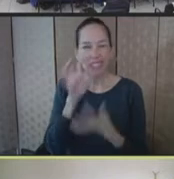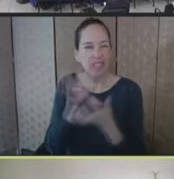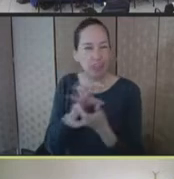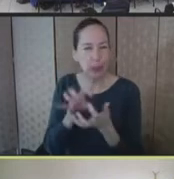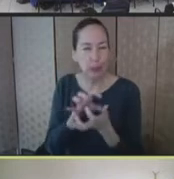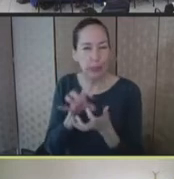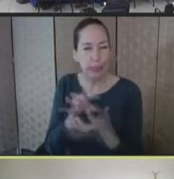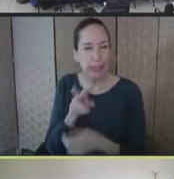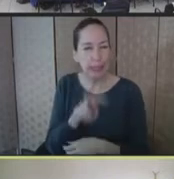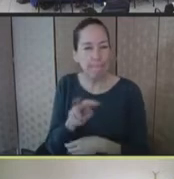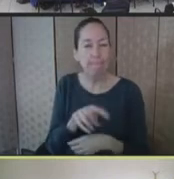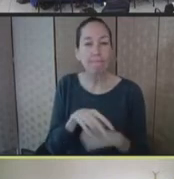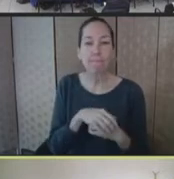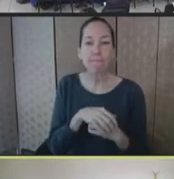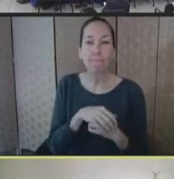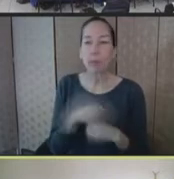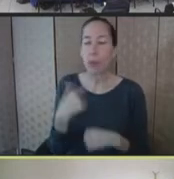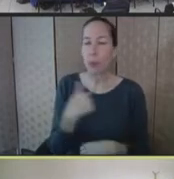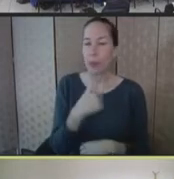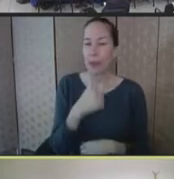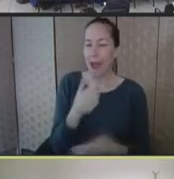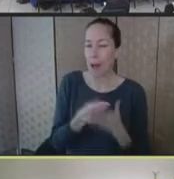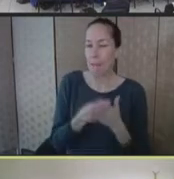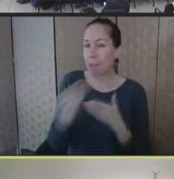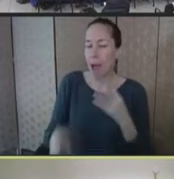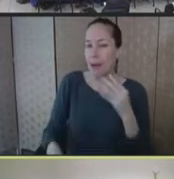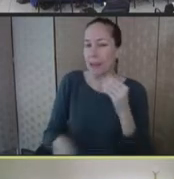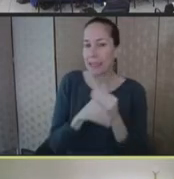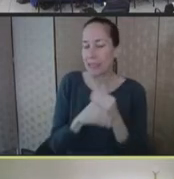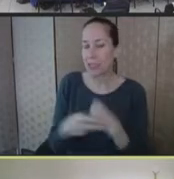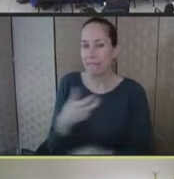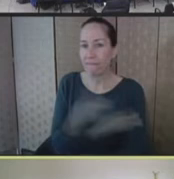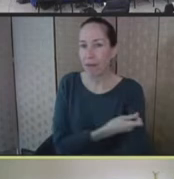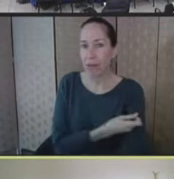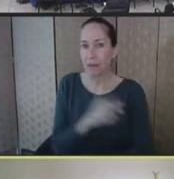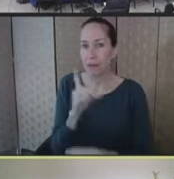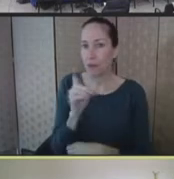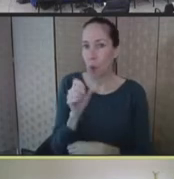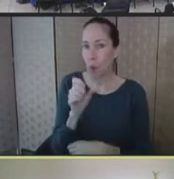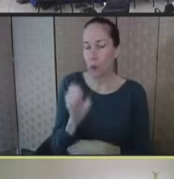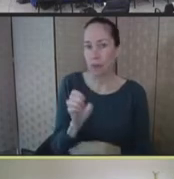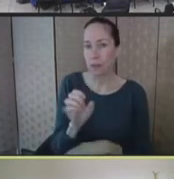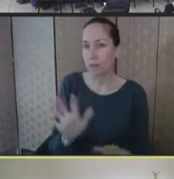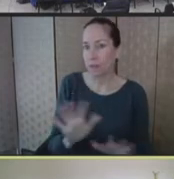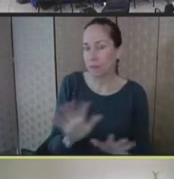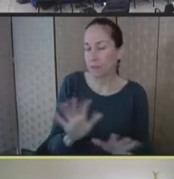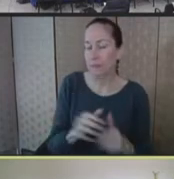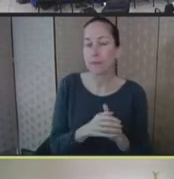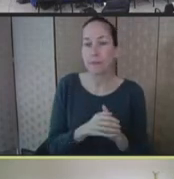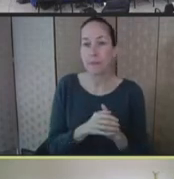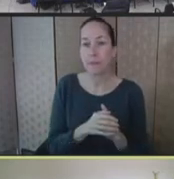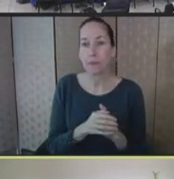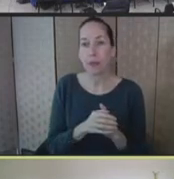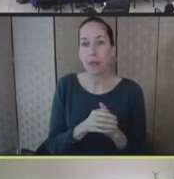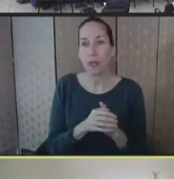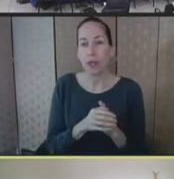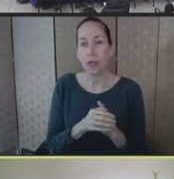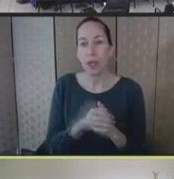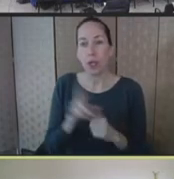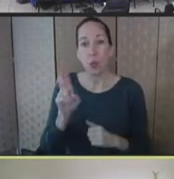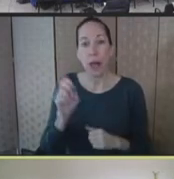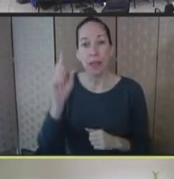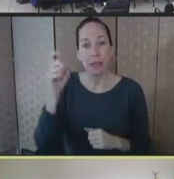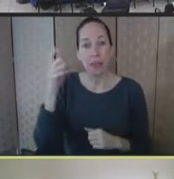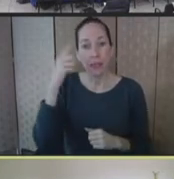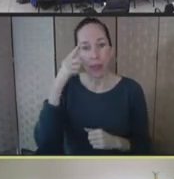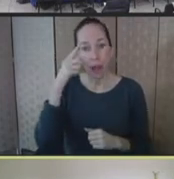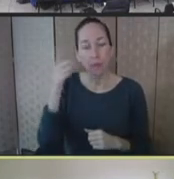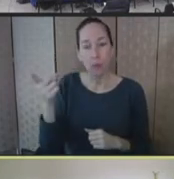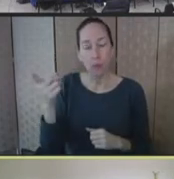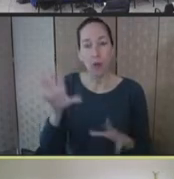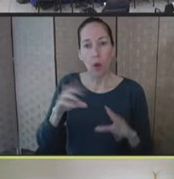not buying additional vaccine doses, as the U.S. government has already owned both product. But